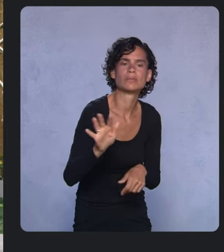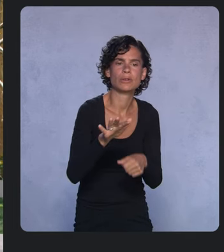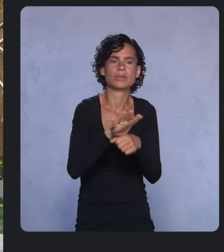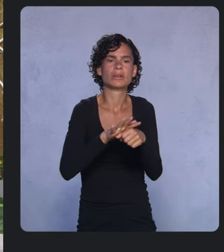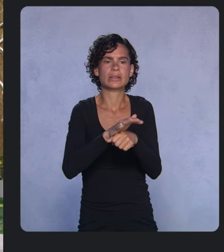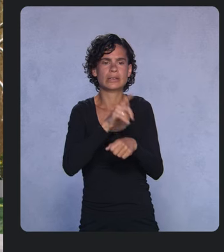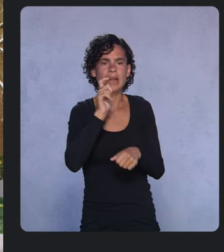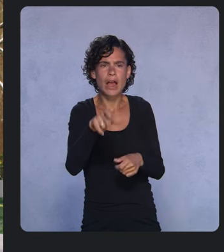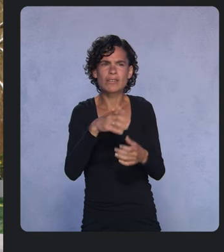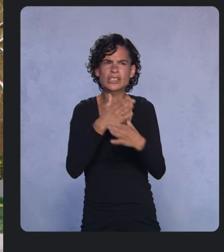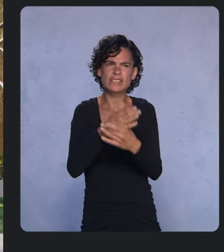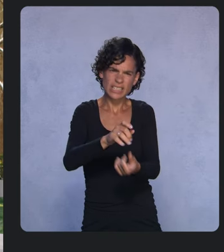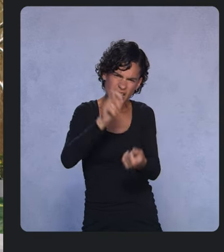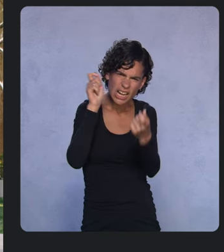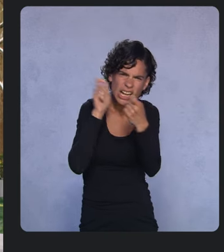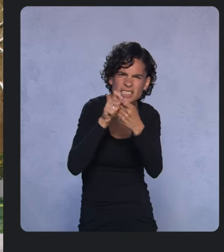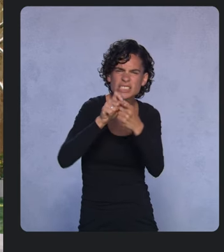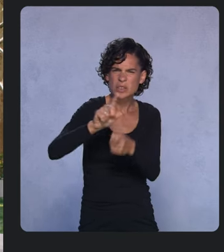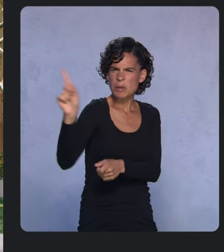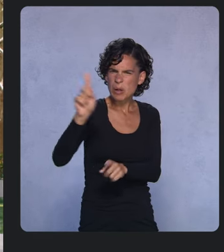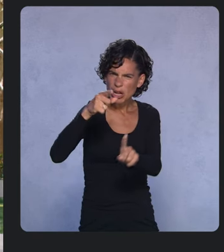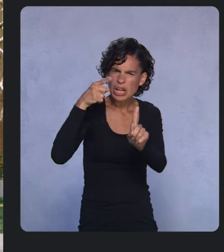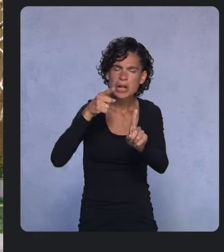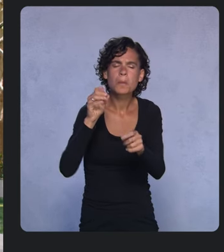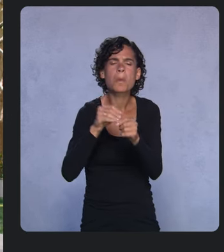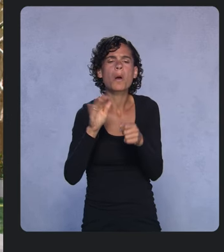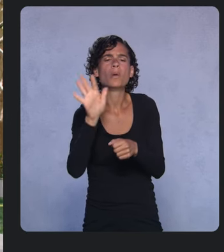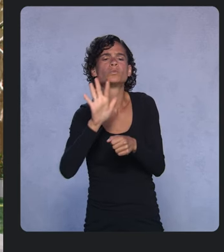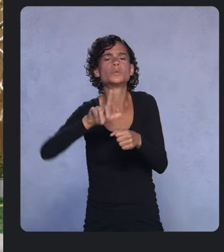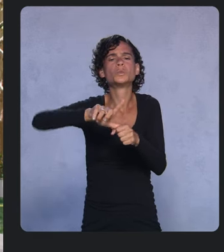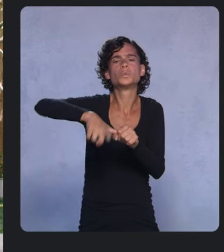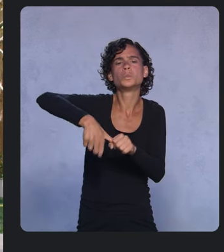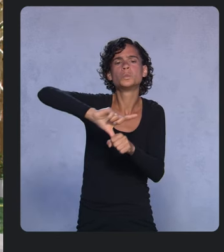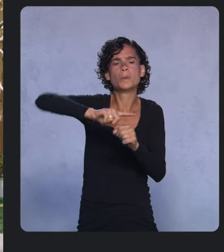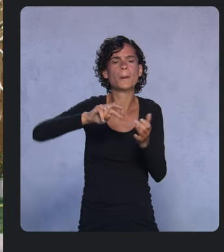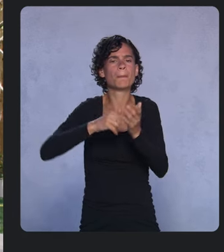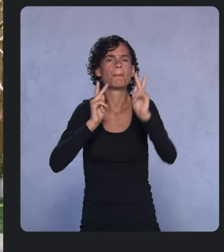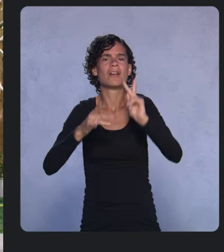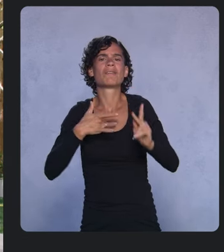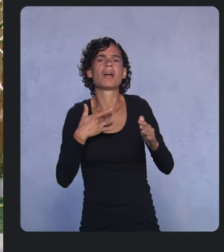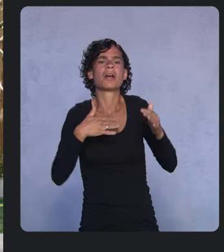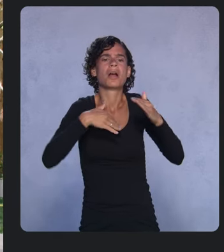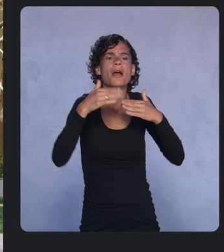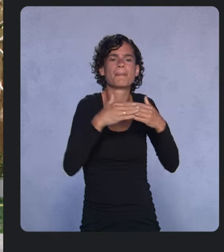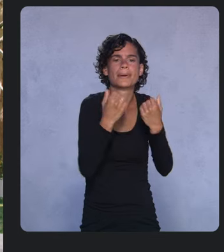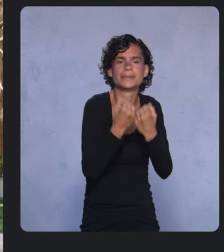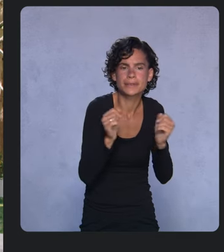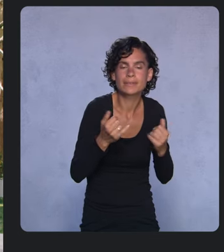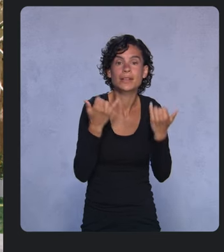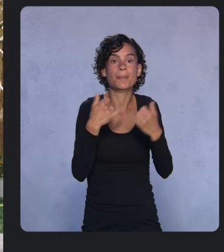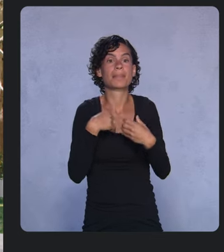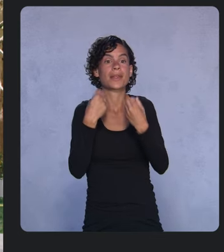And to help people feel comfortable with the data you’re using, we’re giving you Bluetooth permissions to scan and connect to nearby devices.